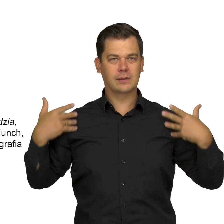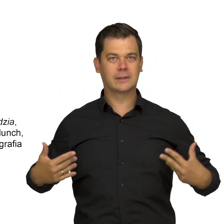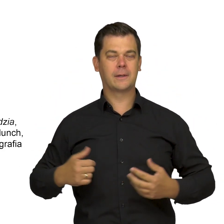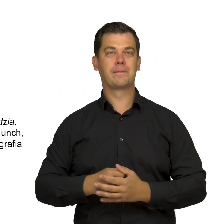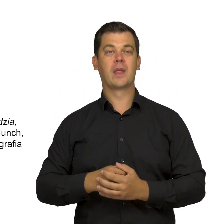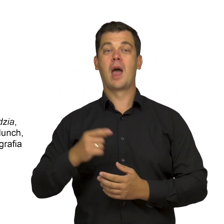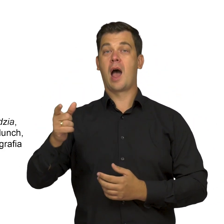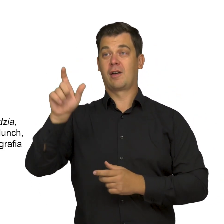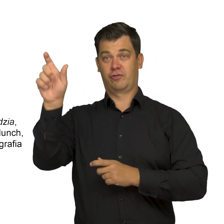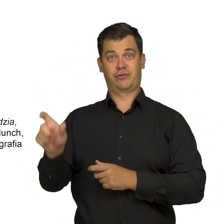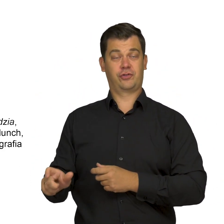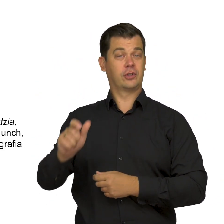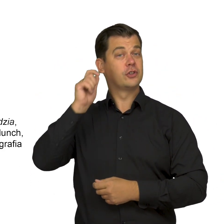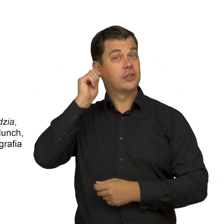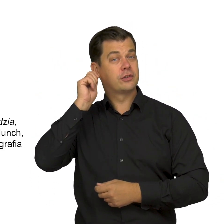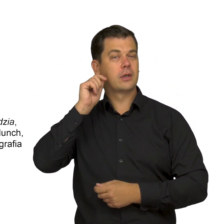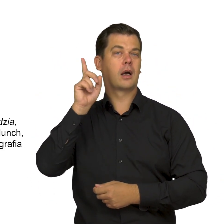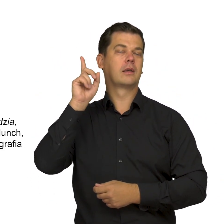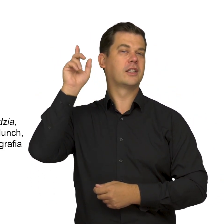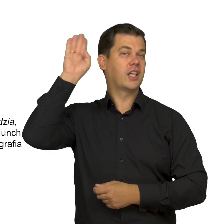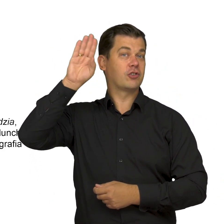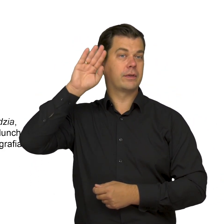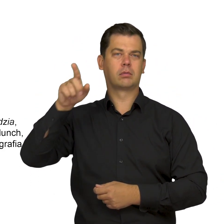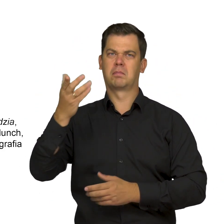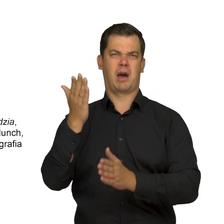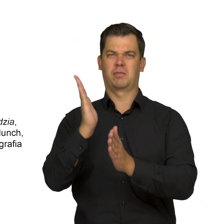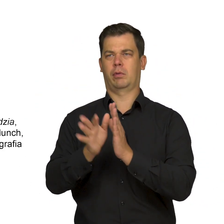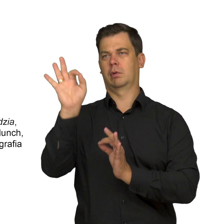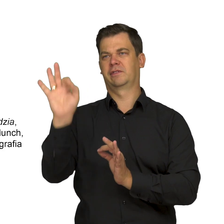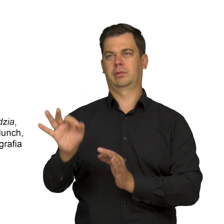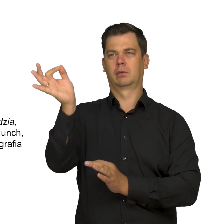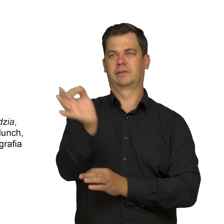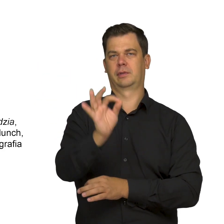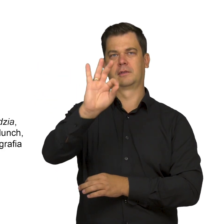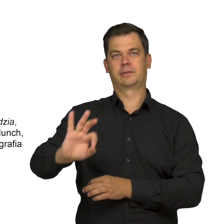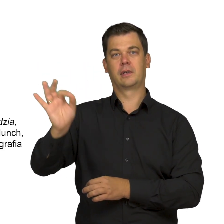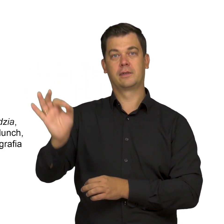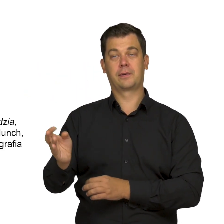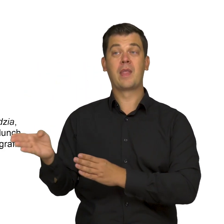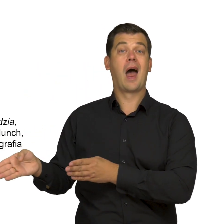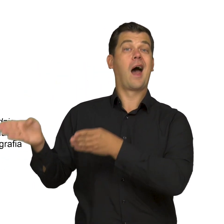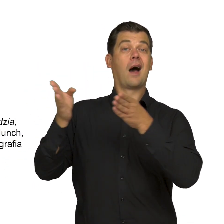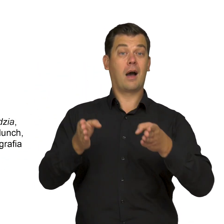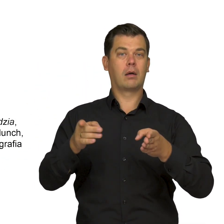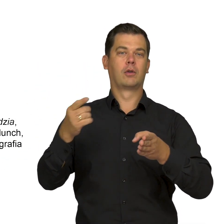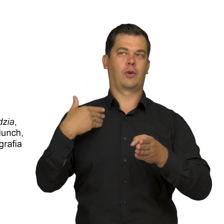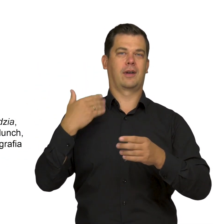The figures of the girl and the bear are rendered using simple, single black lines. In the scene on the right, the bear sits with its back to the viewer,